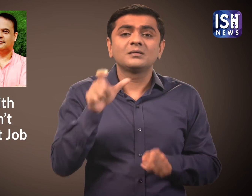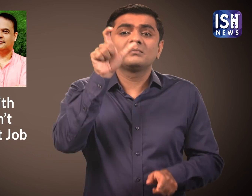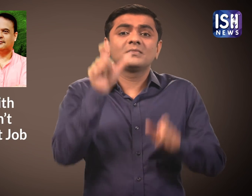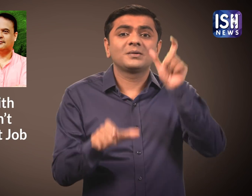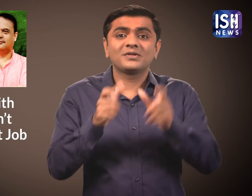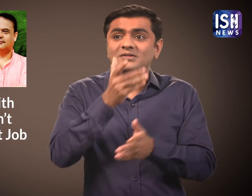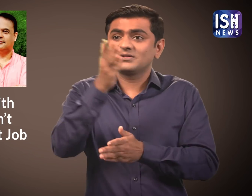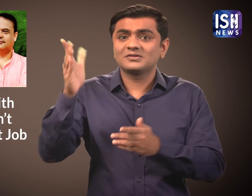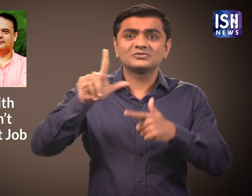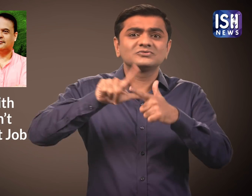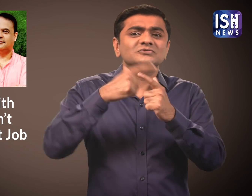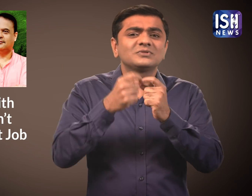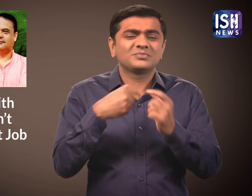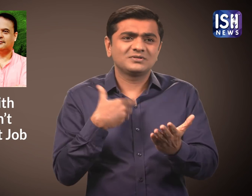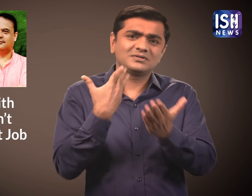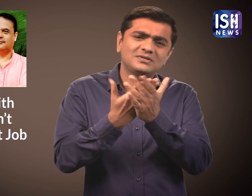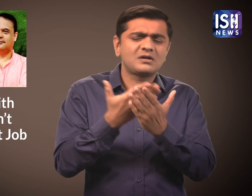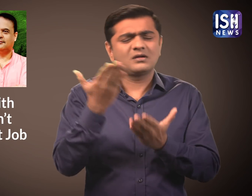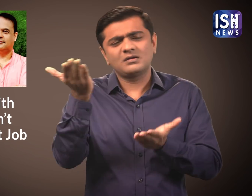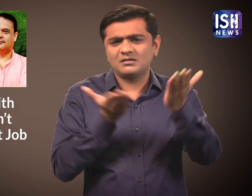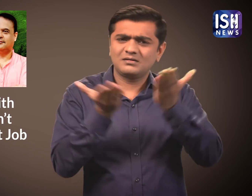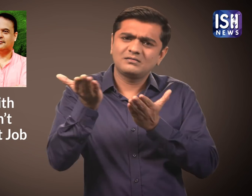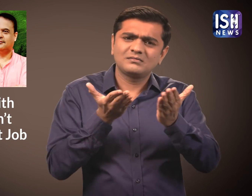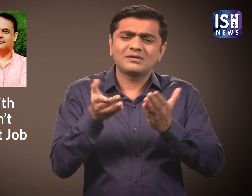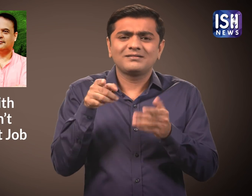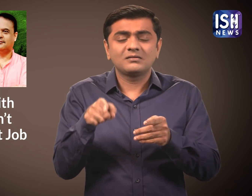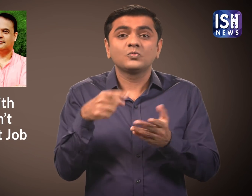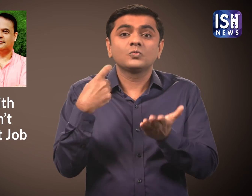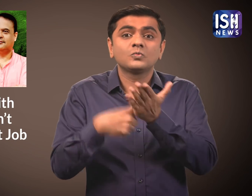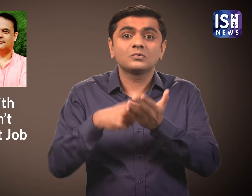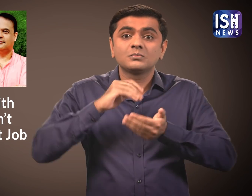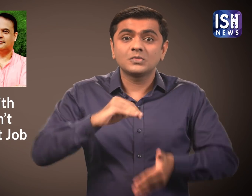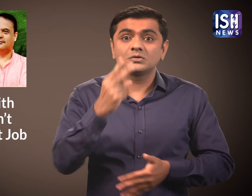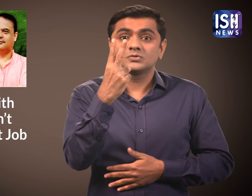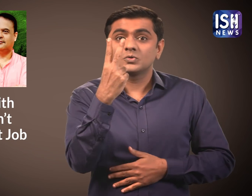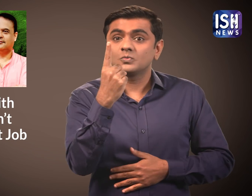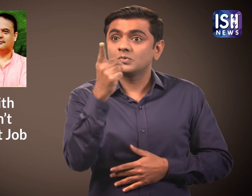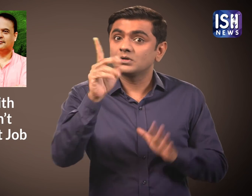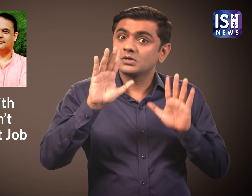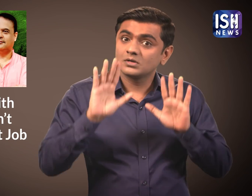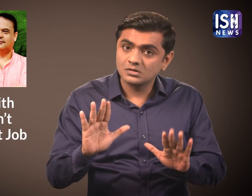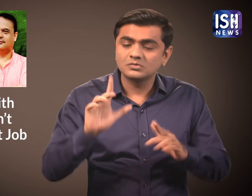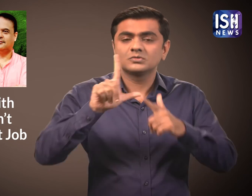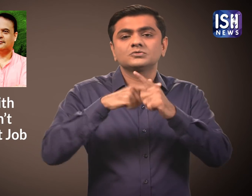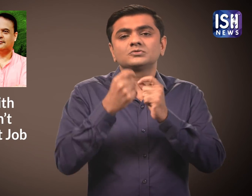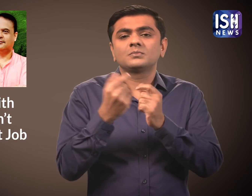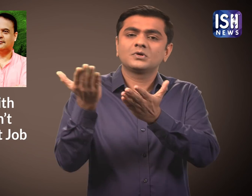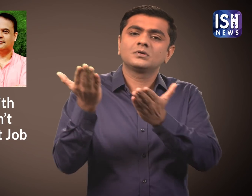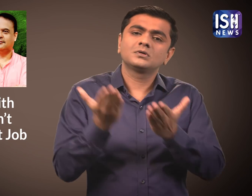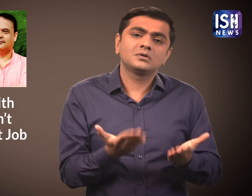only those people with two or less children will be given jobs.